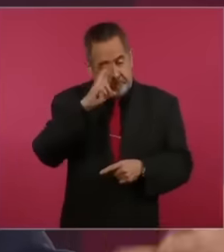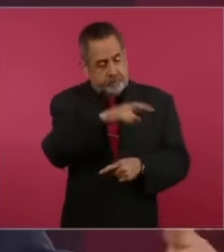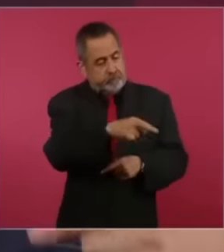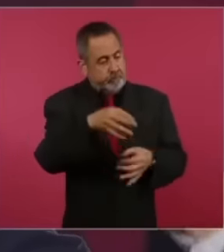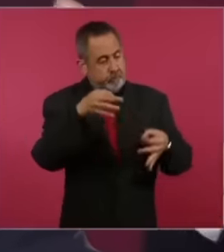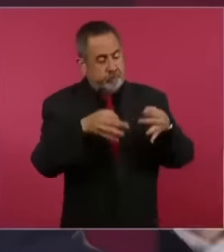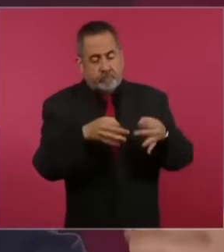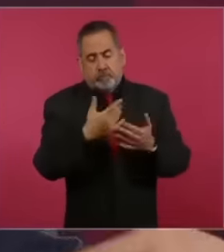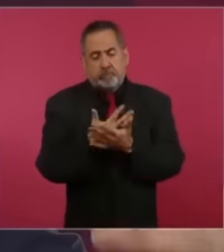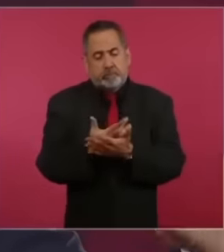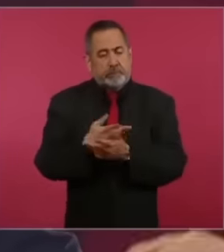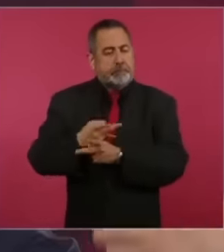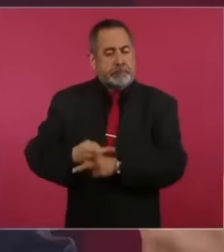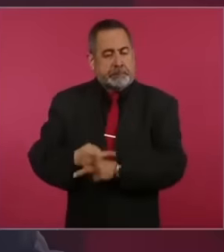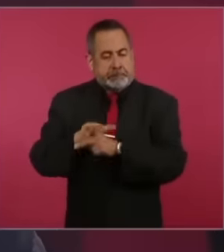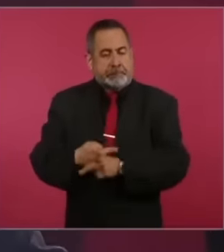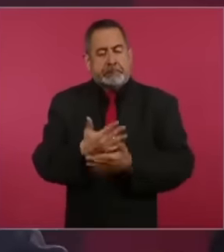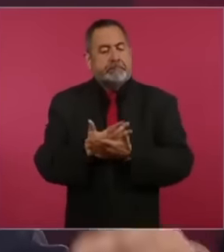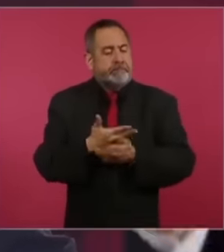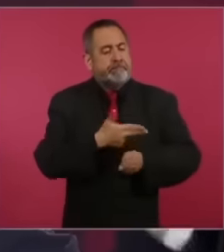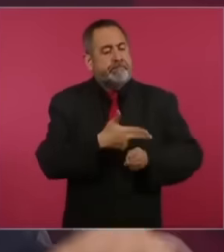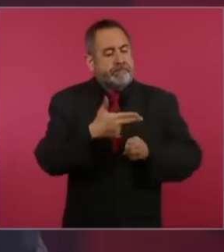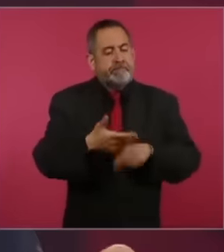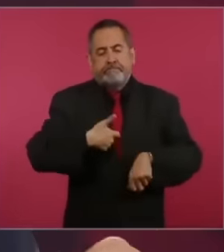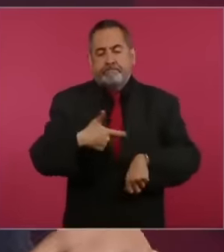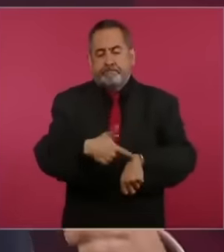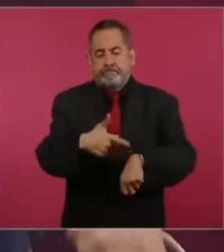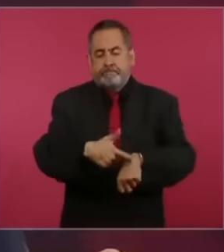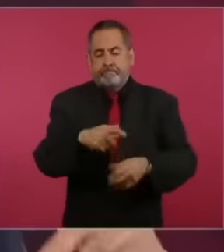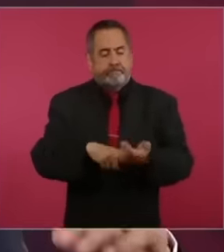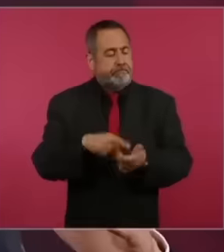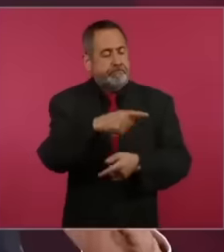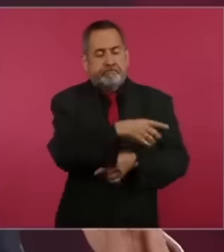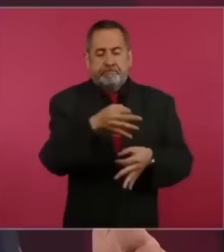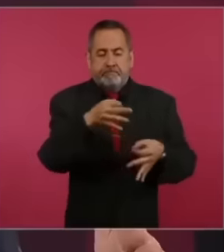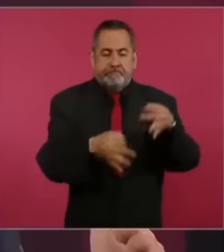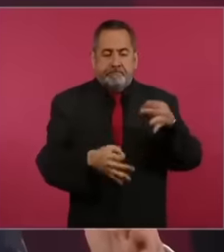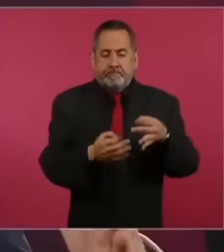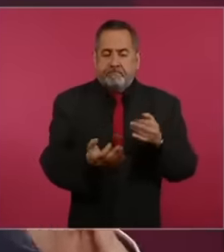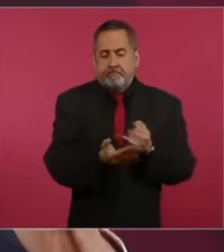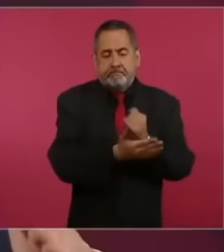has been patient and has been waiting for the times in which the courts resolve but